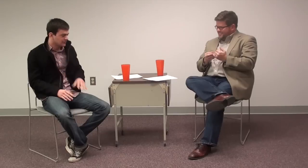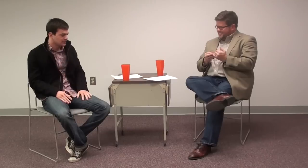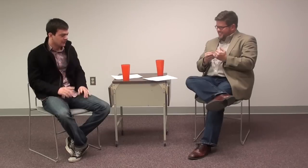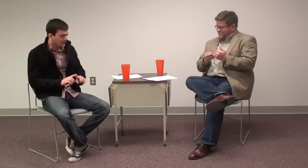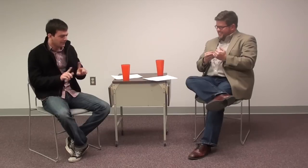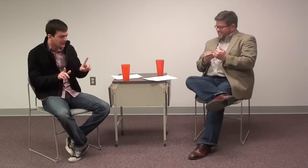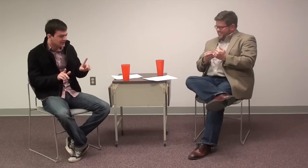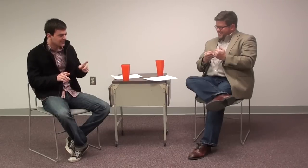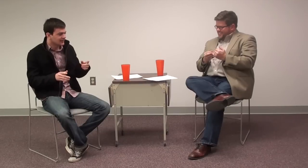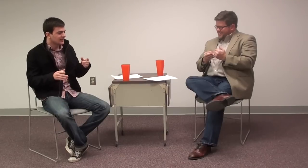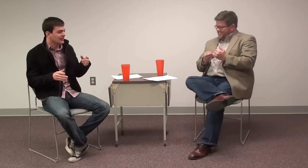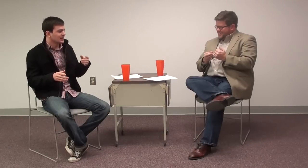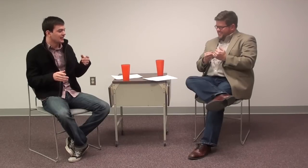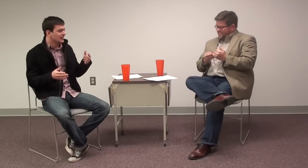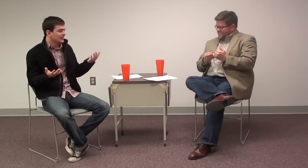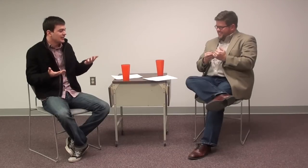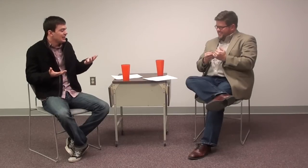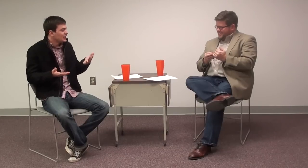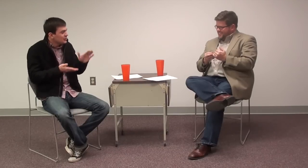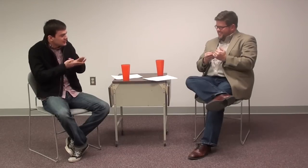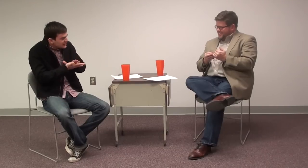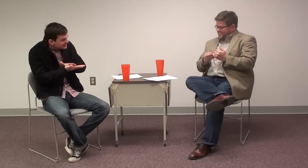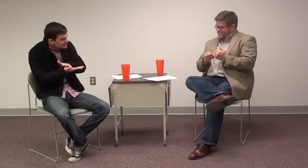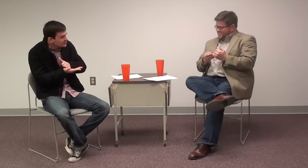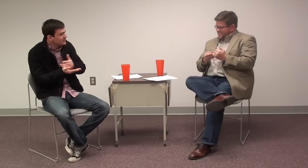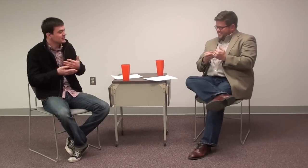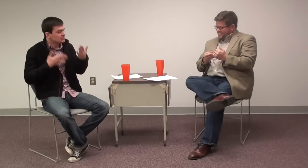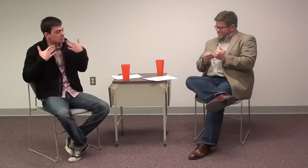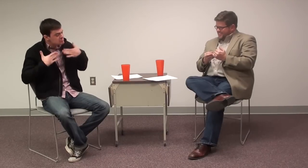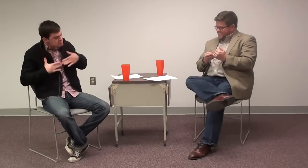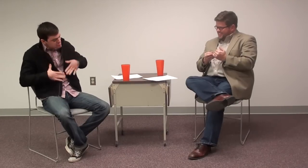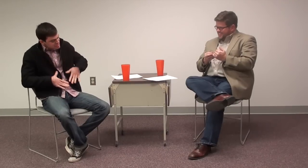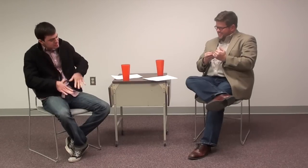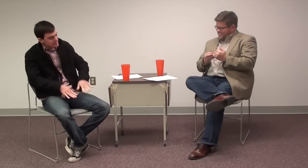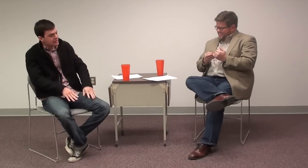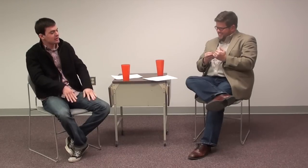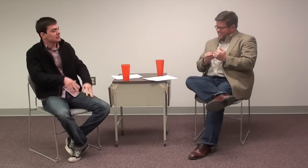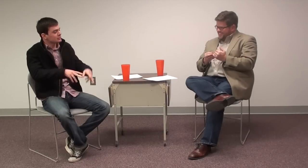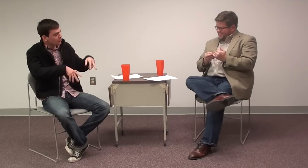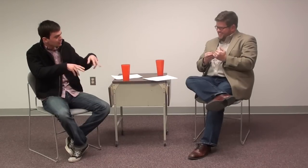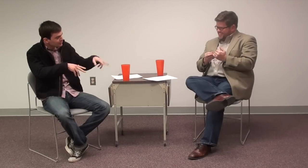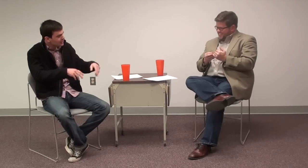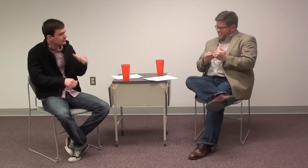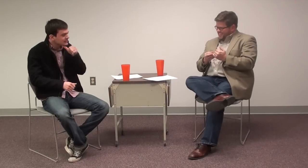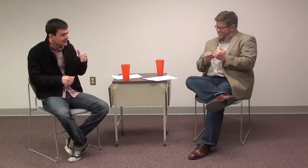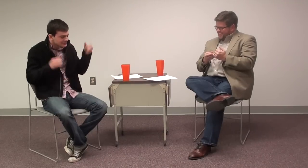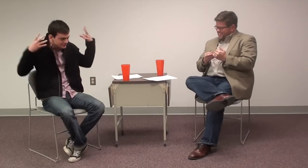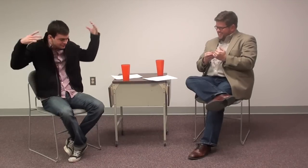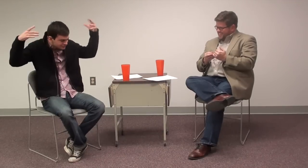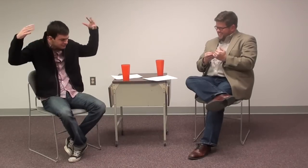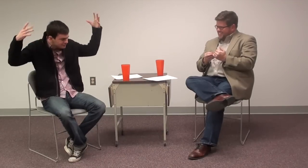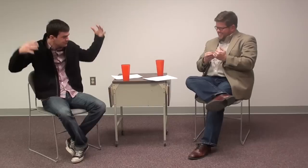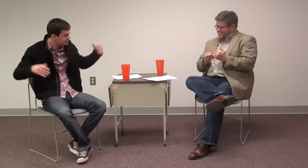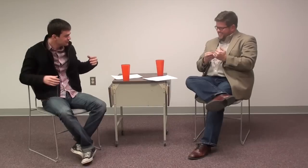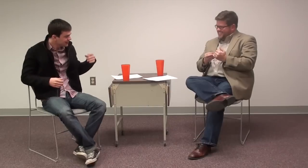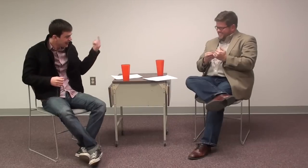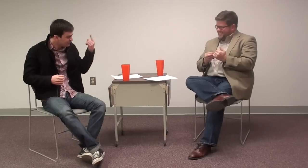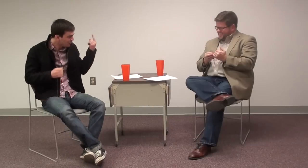Philadelphia is clean, calm and it's not a crazy environment.